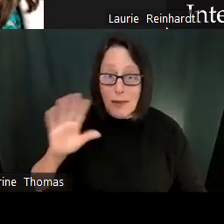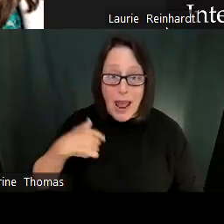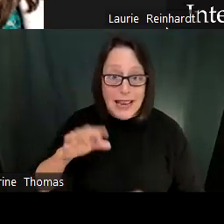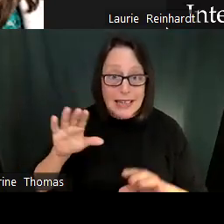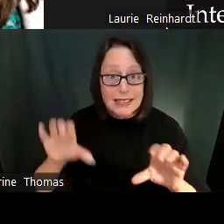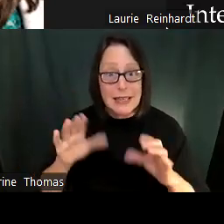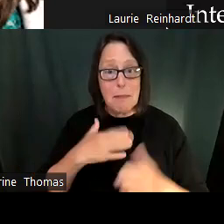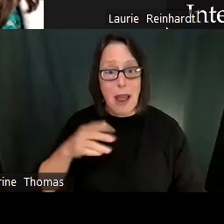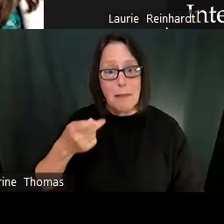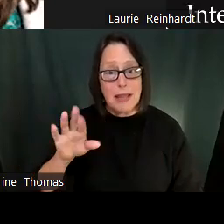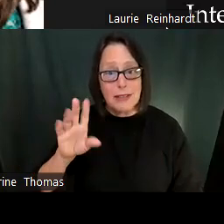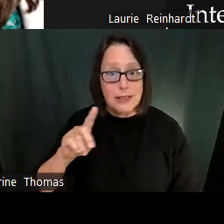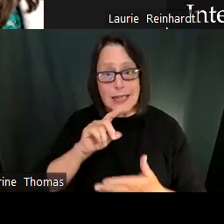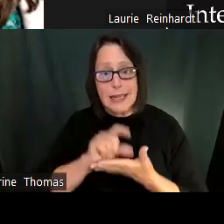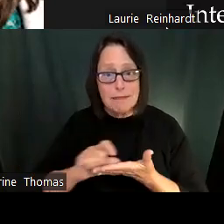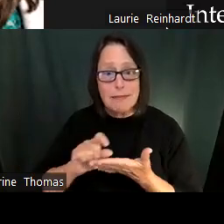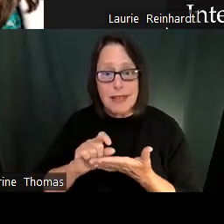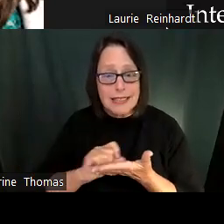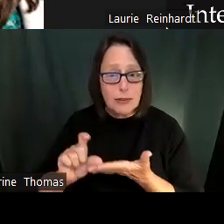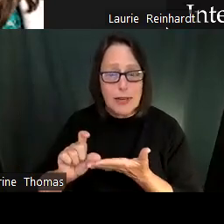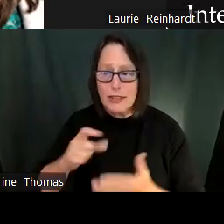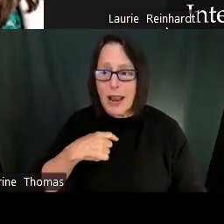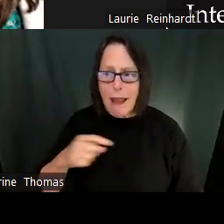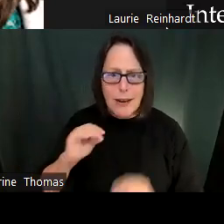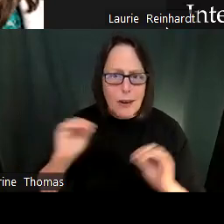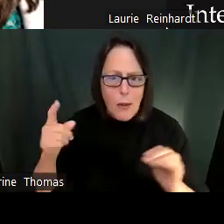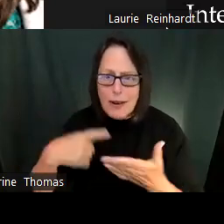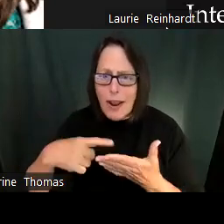Then went to, Michigan and did some instructional coaching. Got my PhD, and really thinking about the idea of social emotion learning and academic integration.